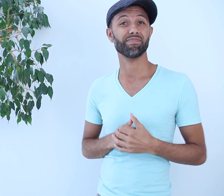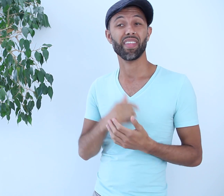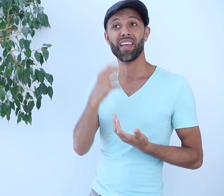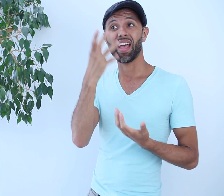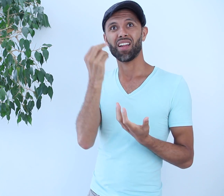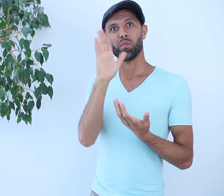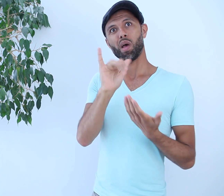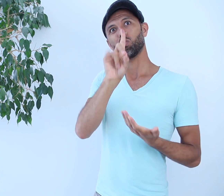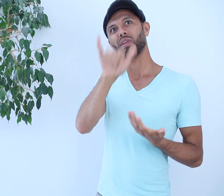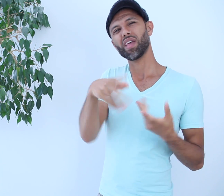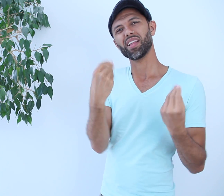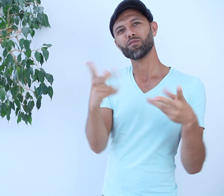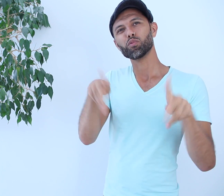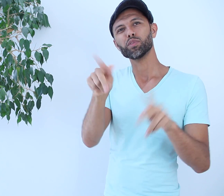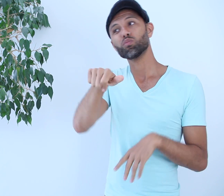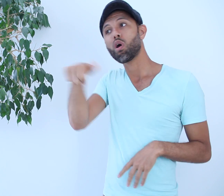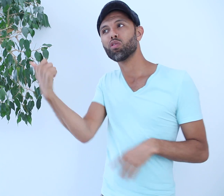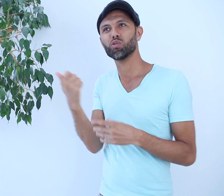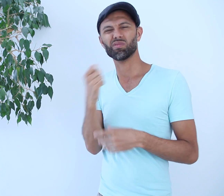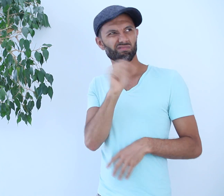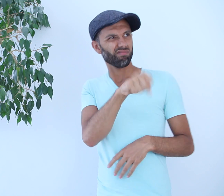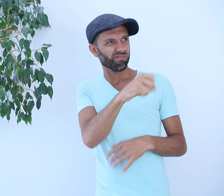By doing so the artist is giving others permission to do the same